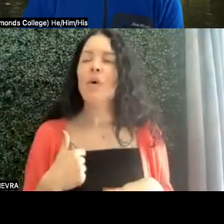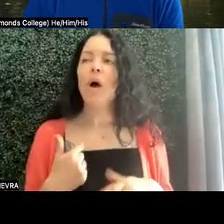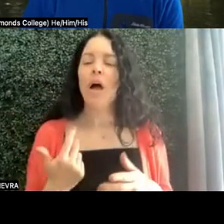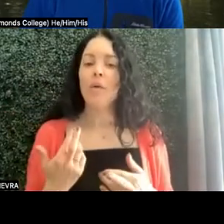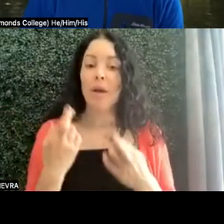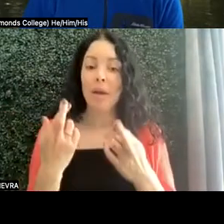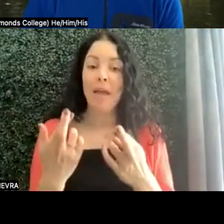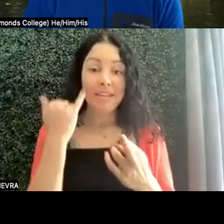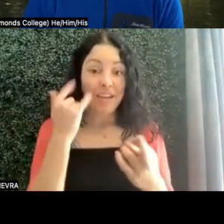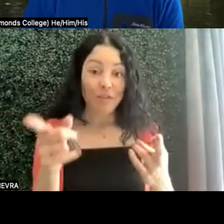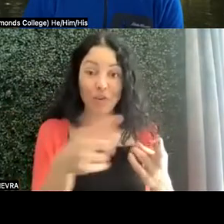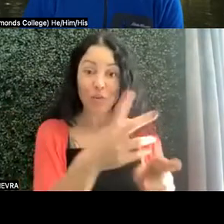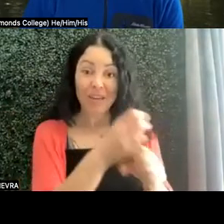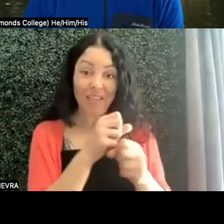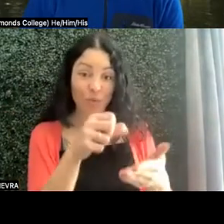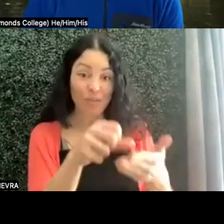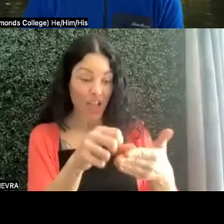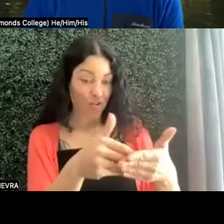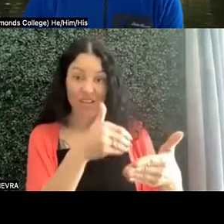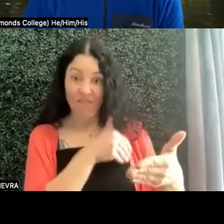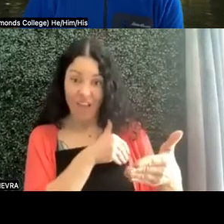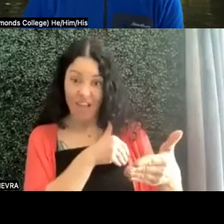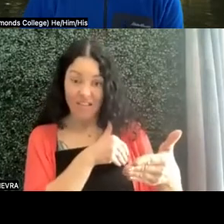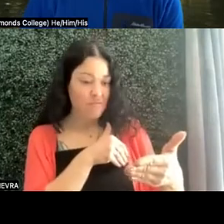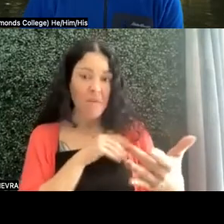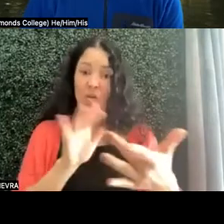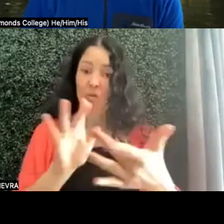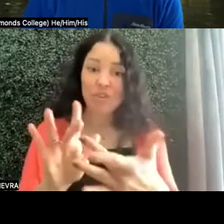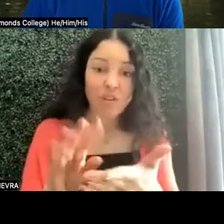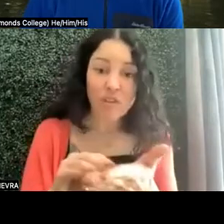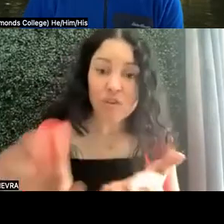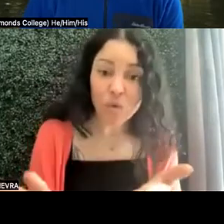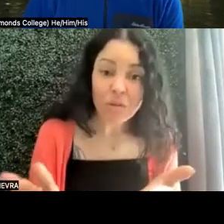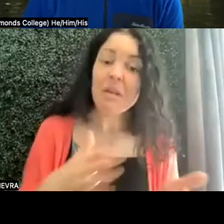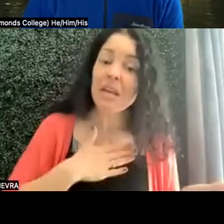get those letters in advance, just reach out to the student, acknowledge that you've got the letter.